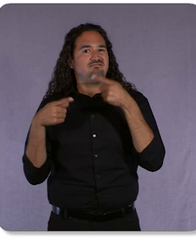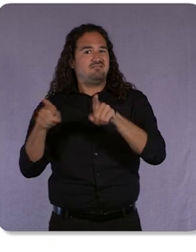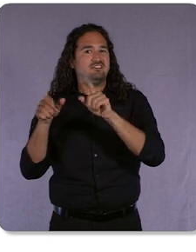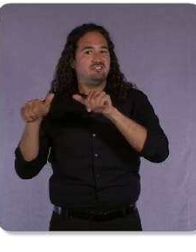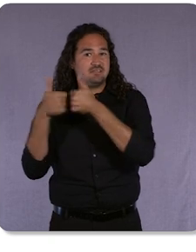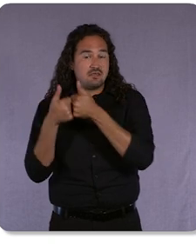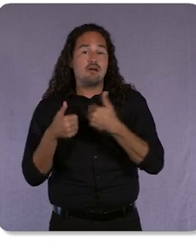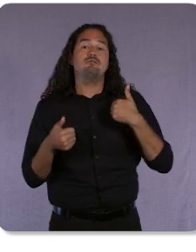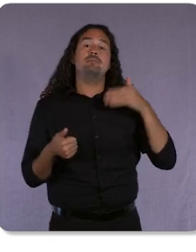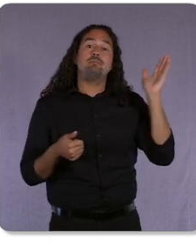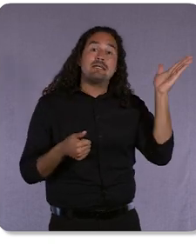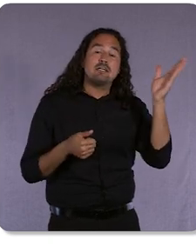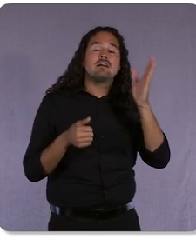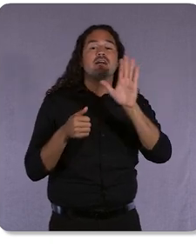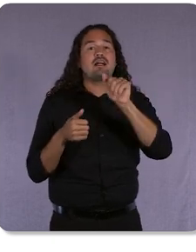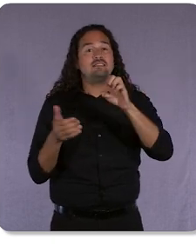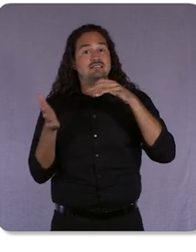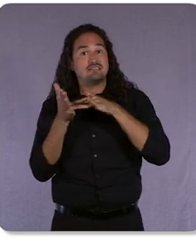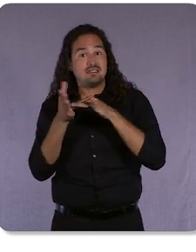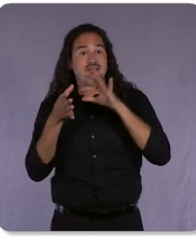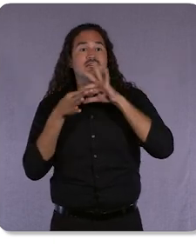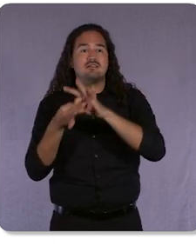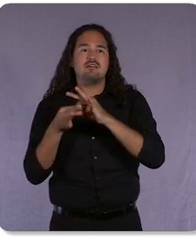of reinvention. But having said all of this,